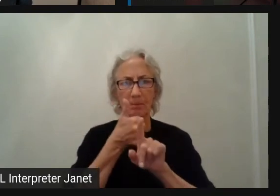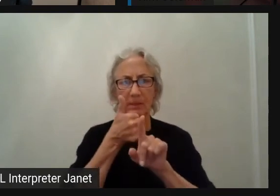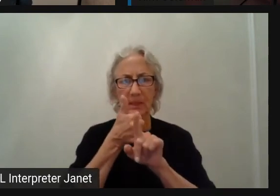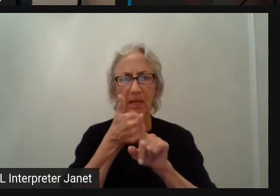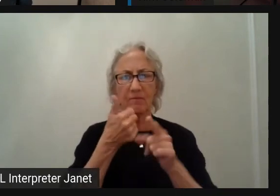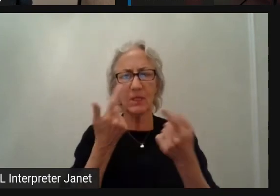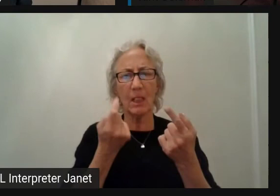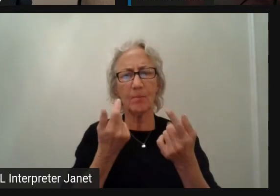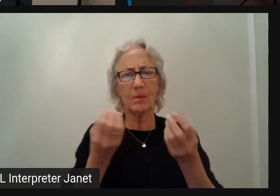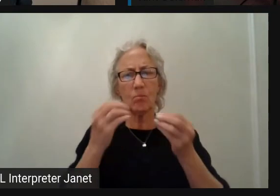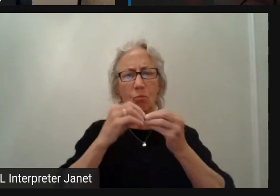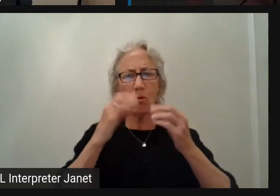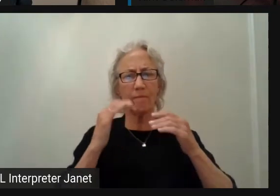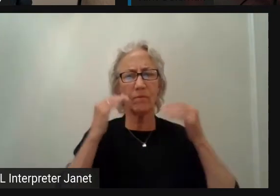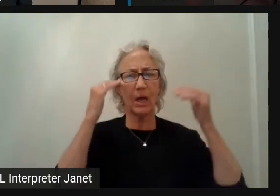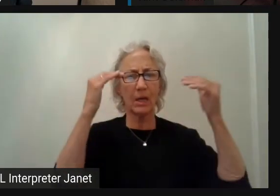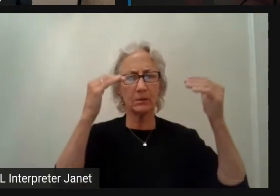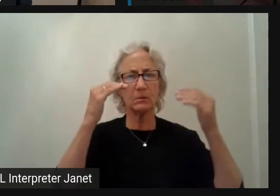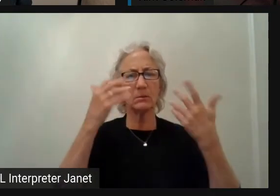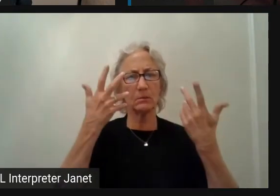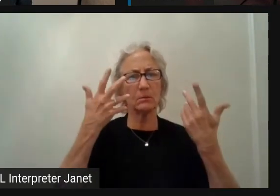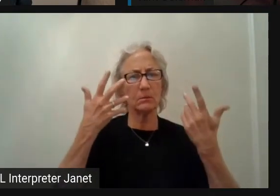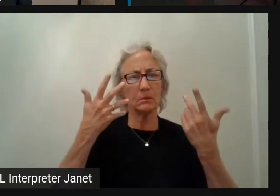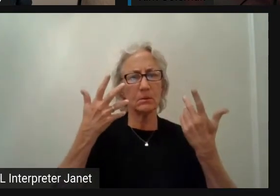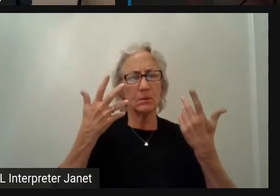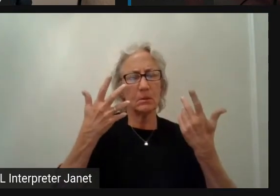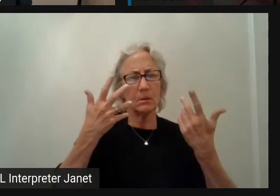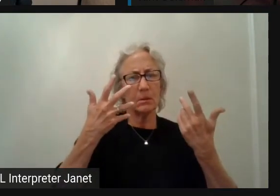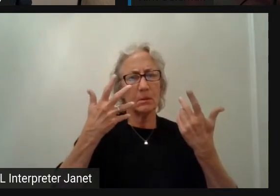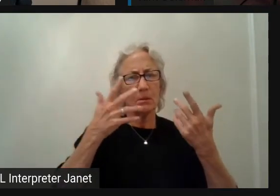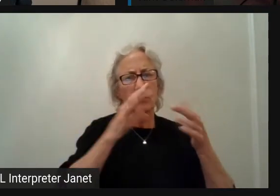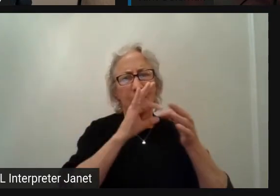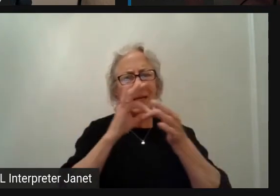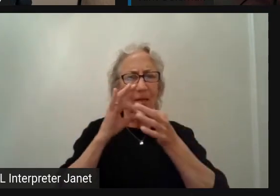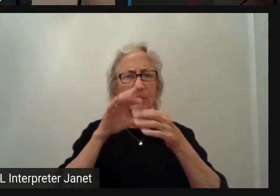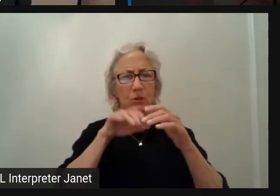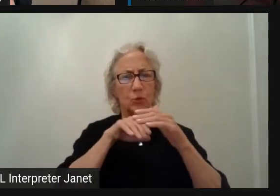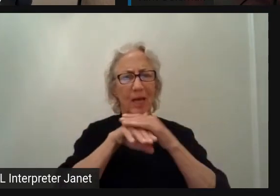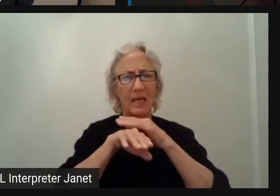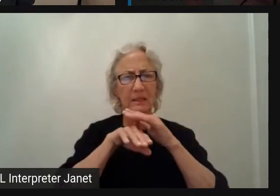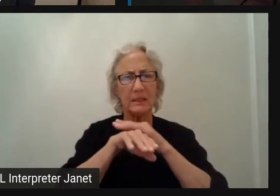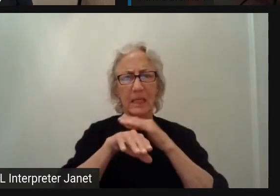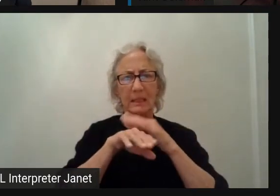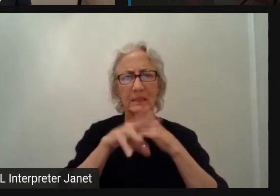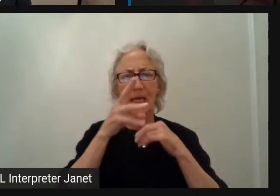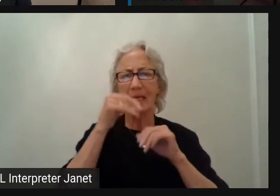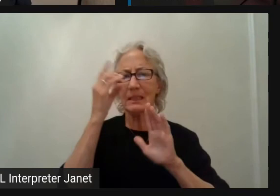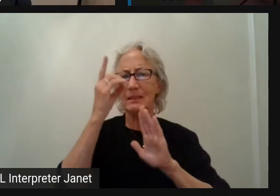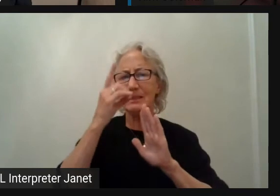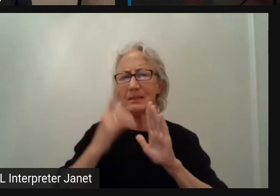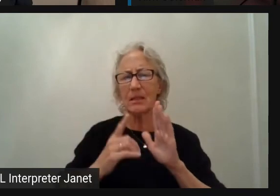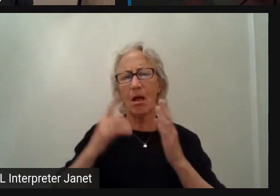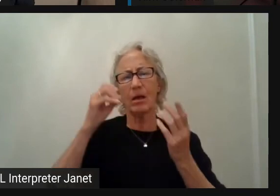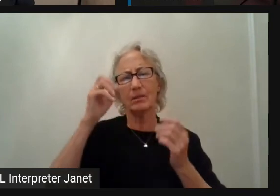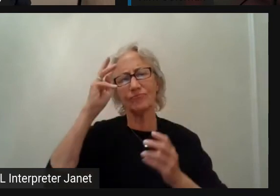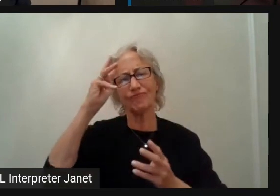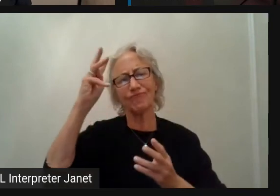when it comes to accessibility when compared to design teams, at least in my case. I hope that I'm mistaken.